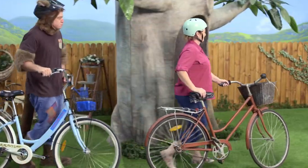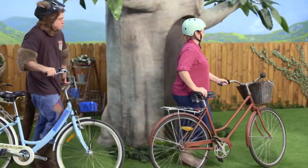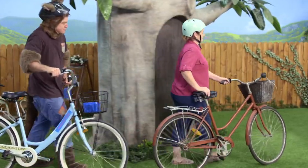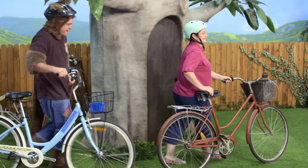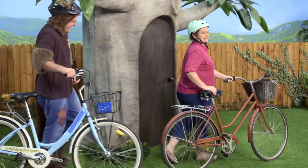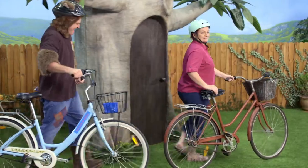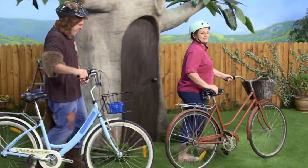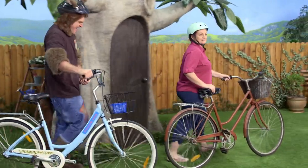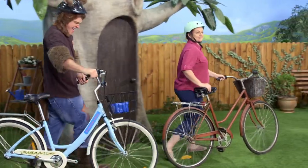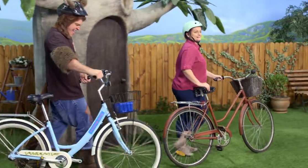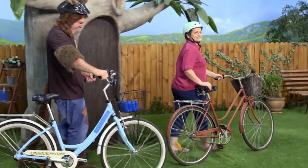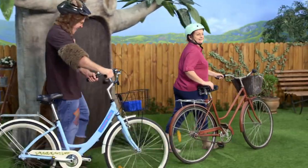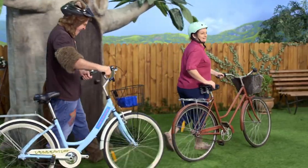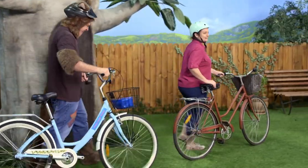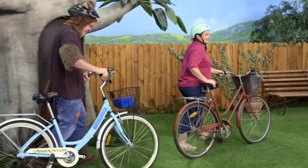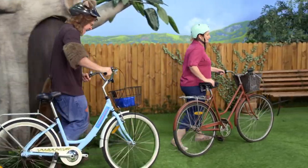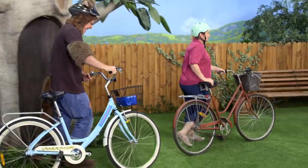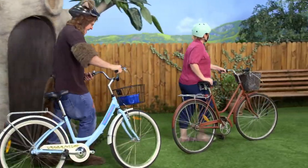Yeah!